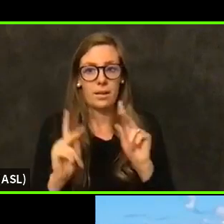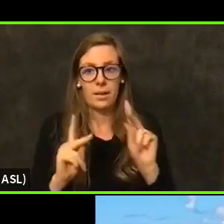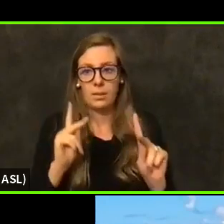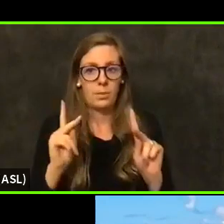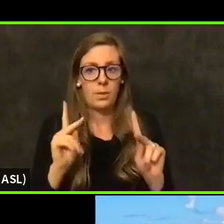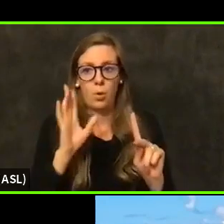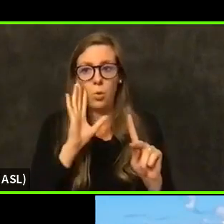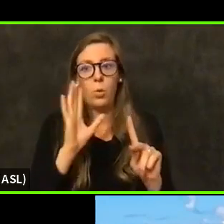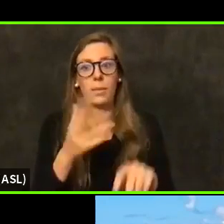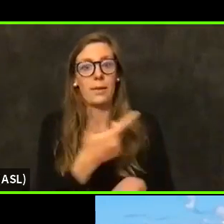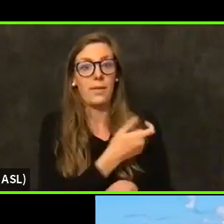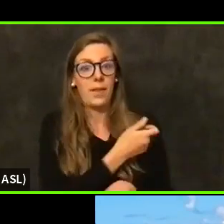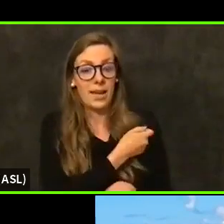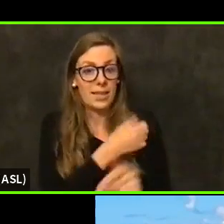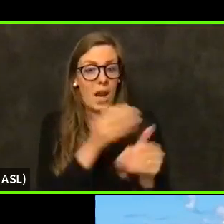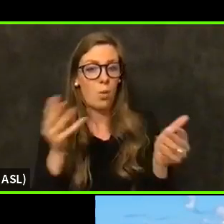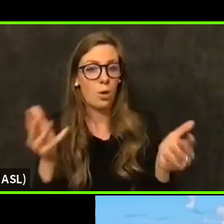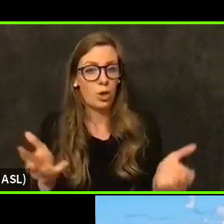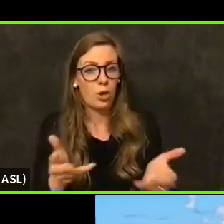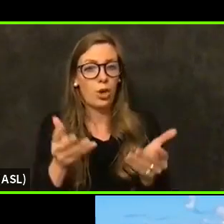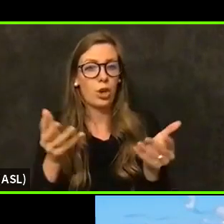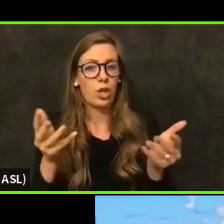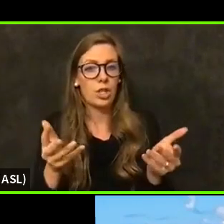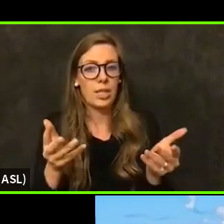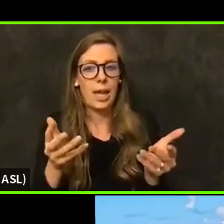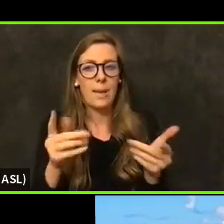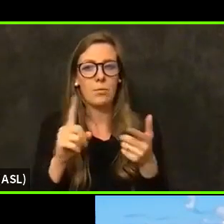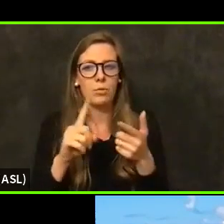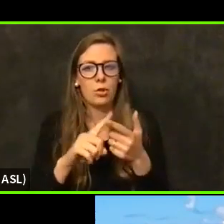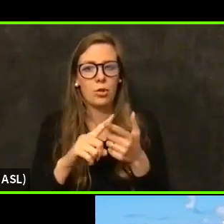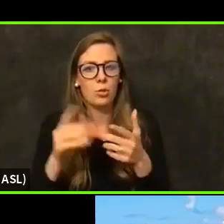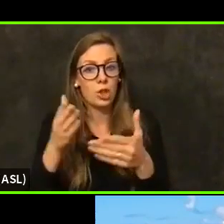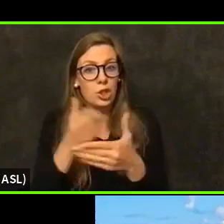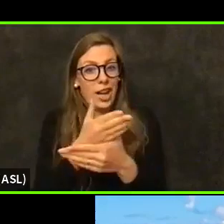vaccinated, I would encourage them to share information just because it's going